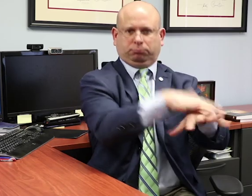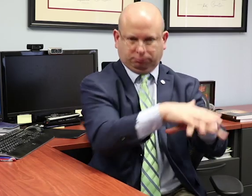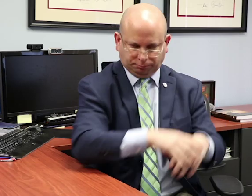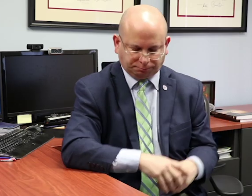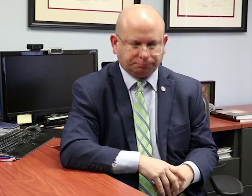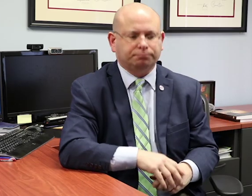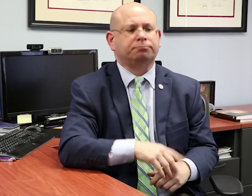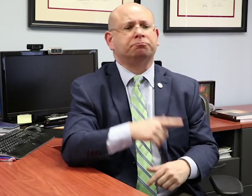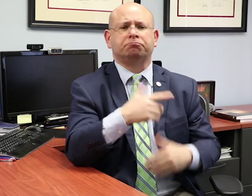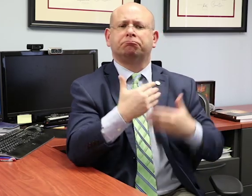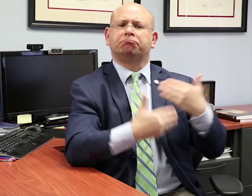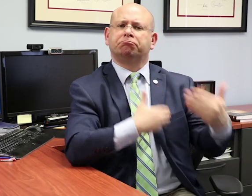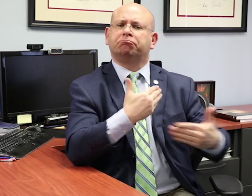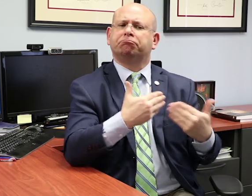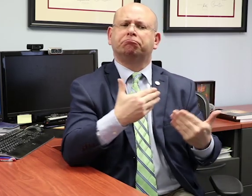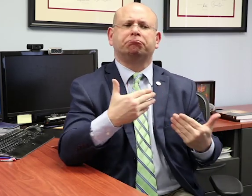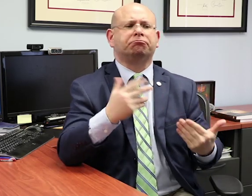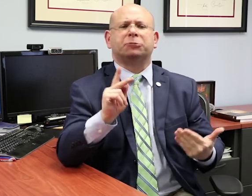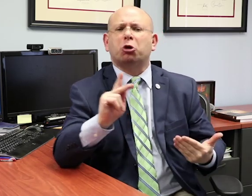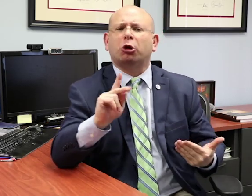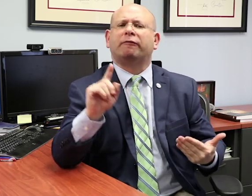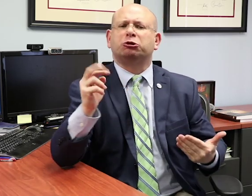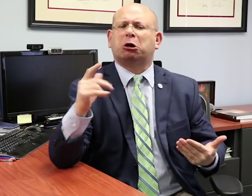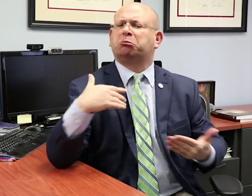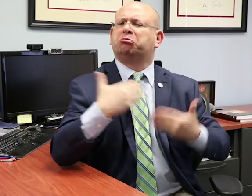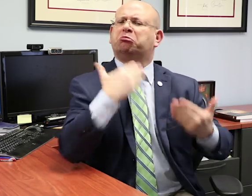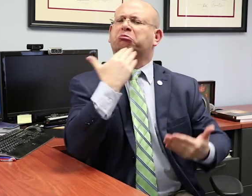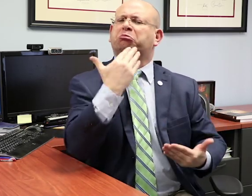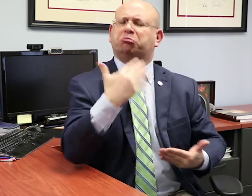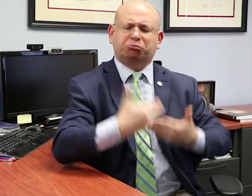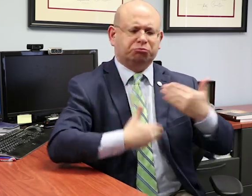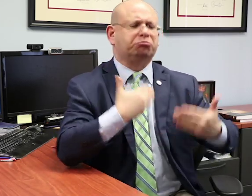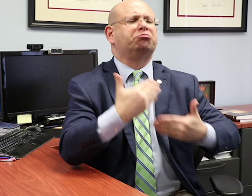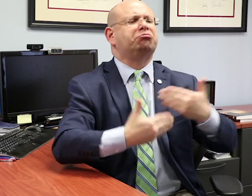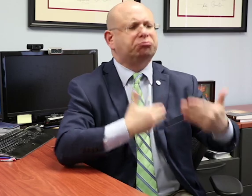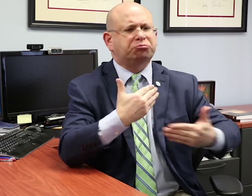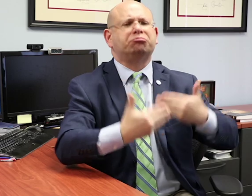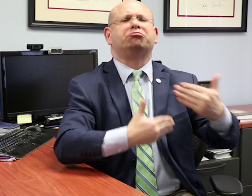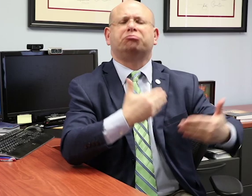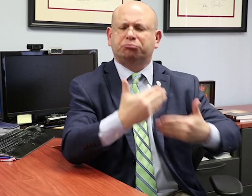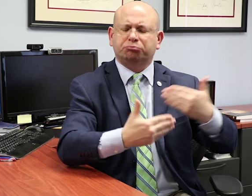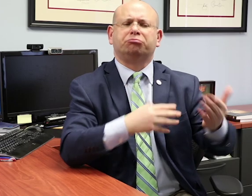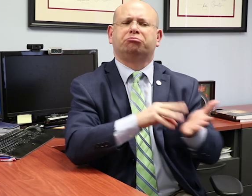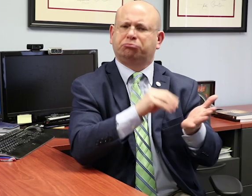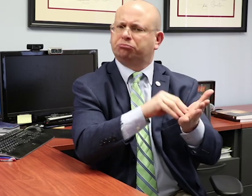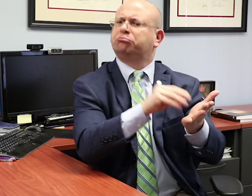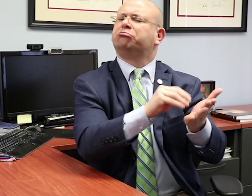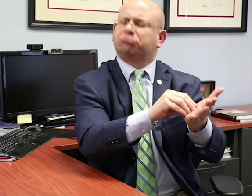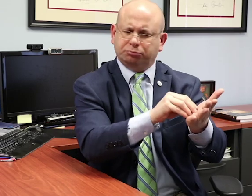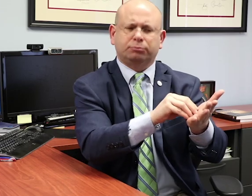They enrolled her in the local school district program for Kindergarten and first grade, which went well for Amy,